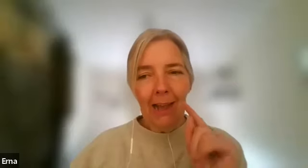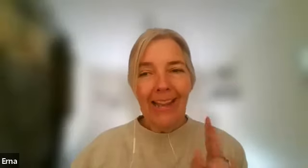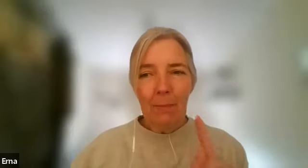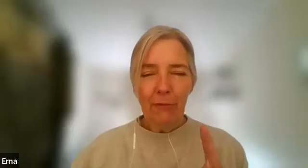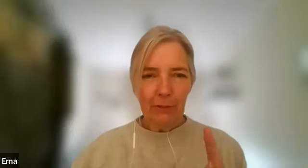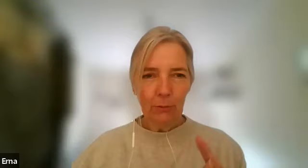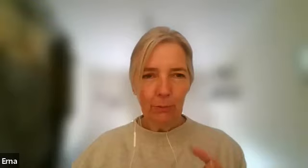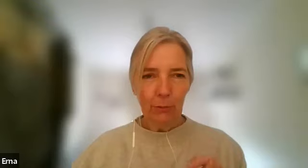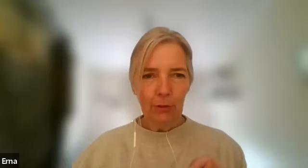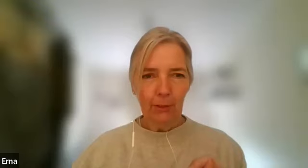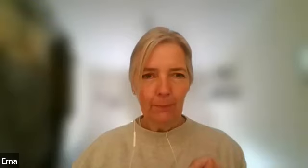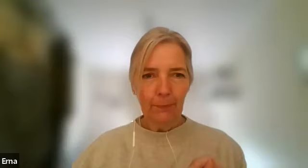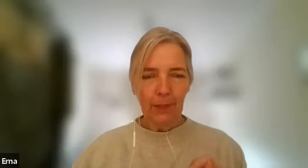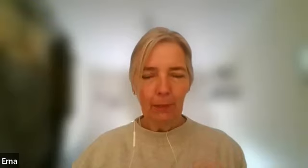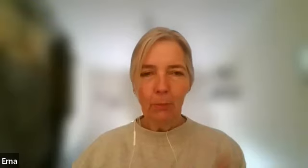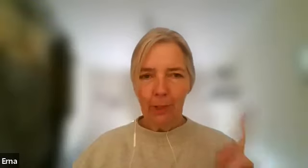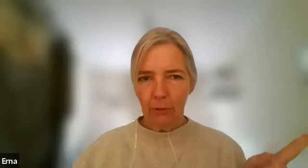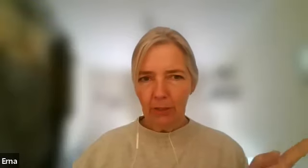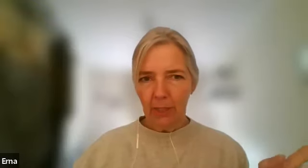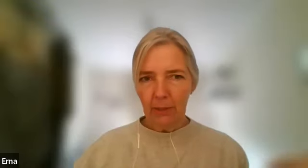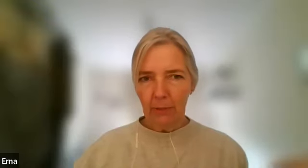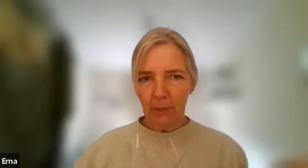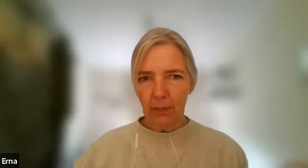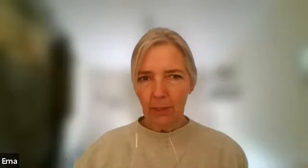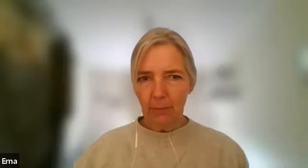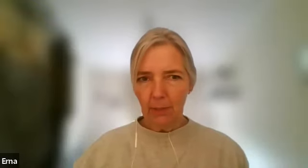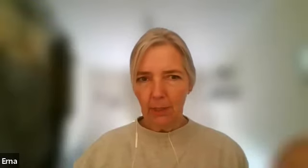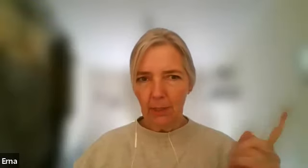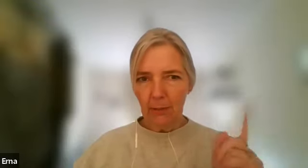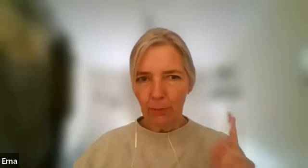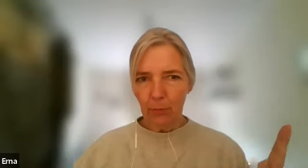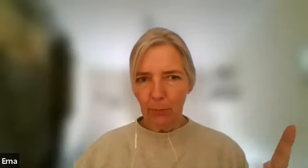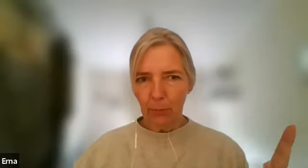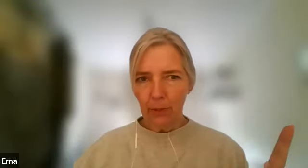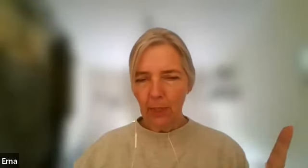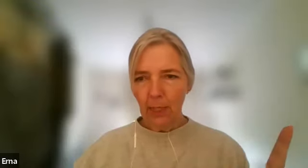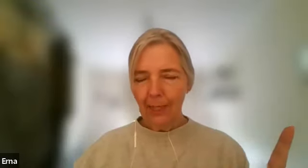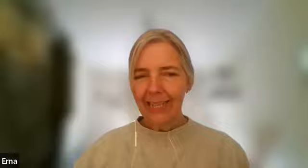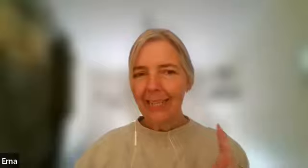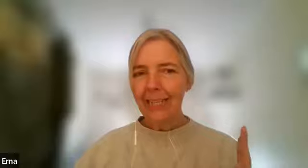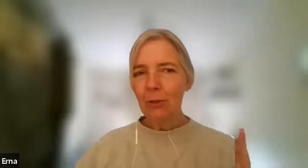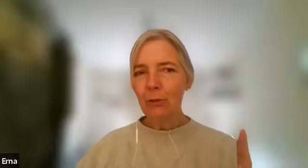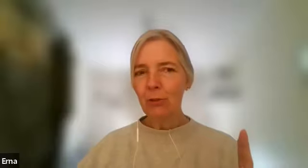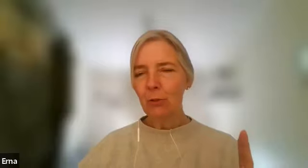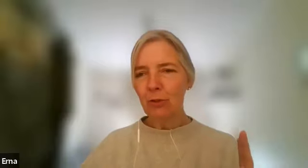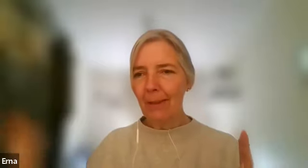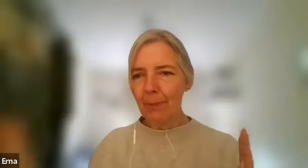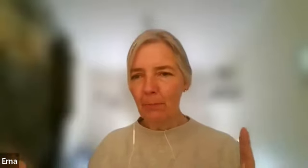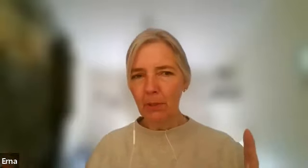i am a physical person huh but when i was together with my my former partner he used to slap my butt